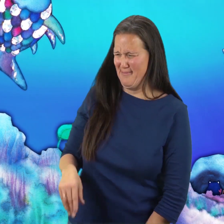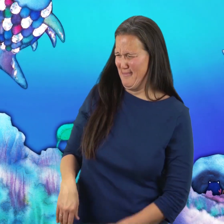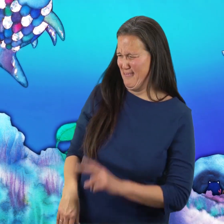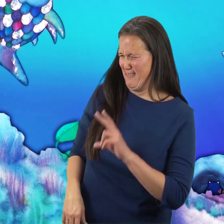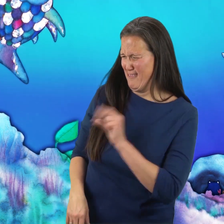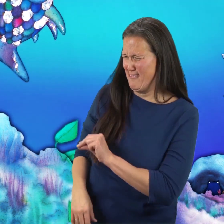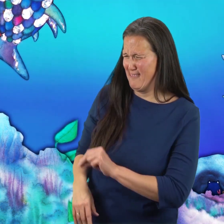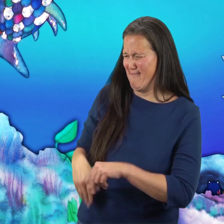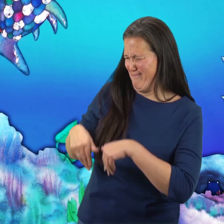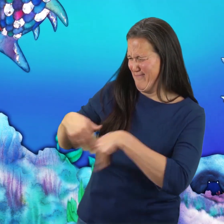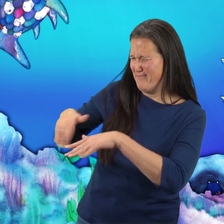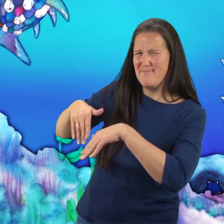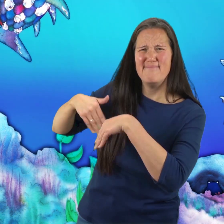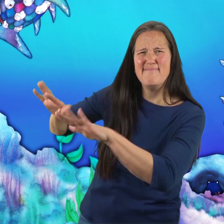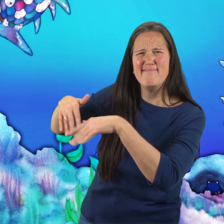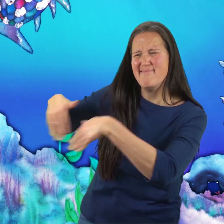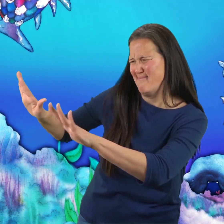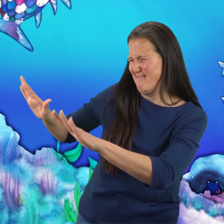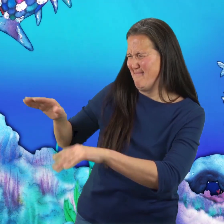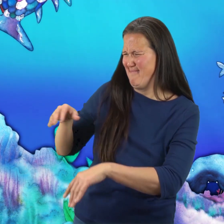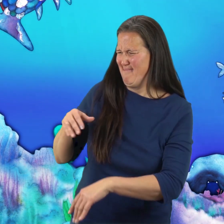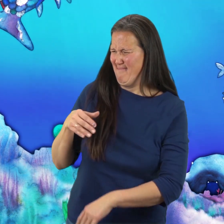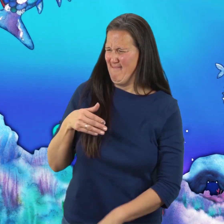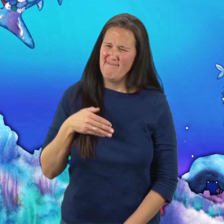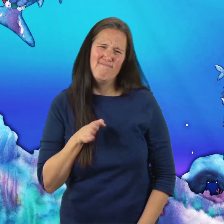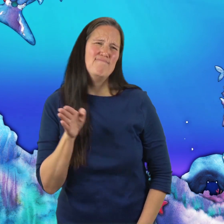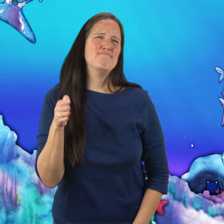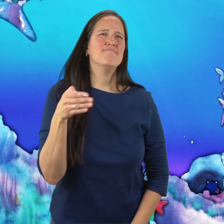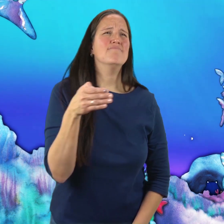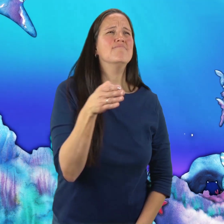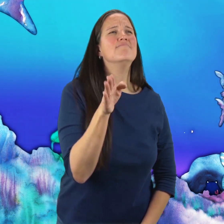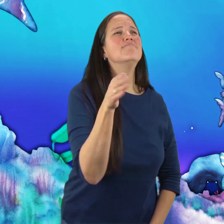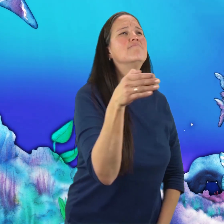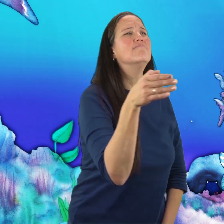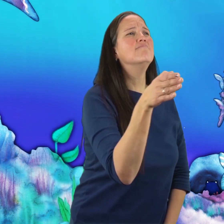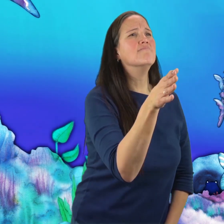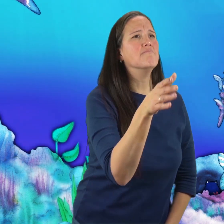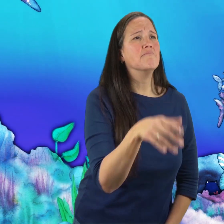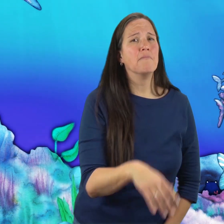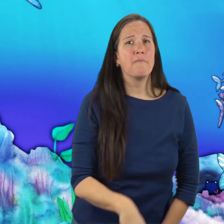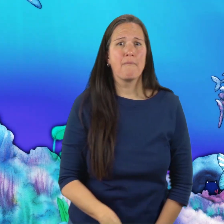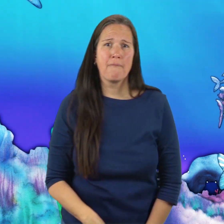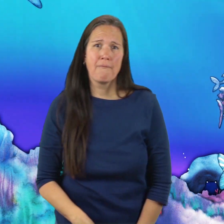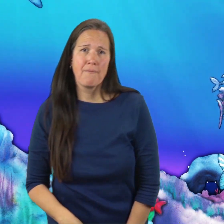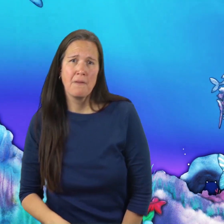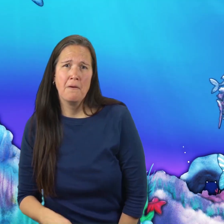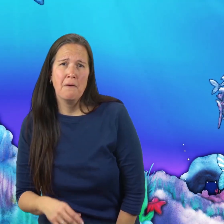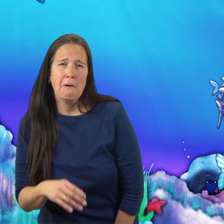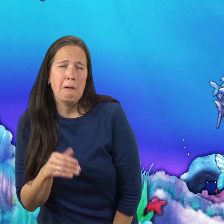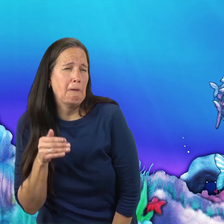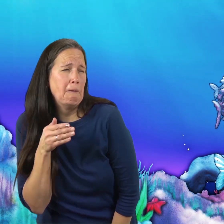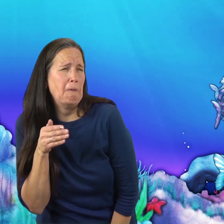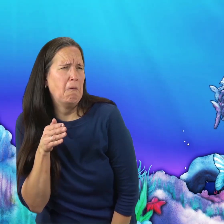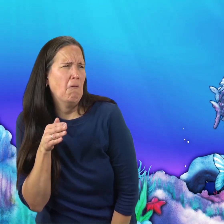“Get away from me!” Shocked, the little blue fish swam away.